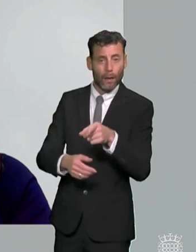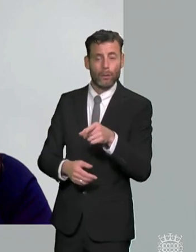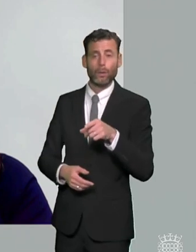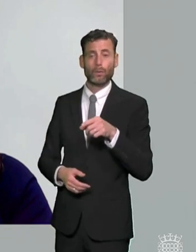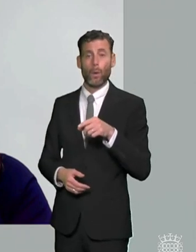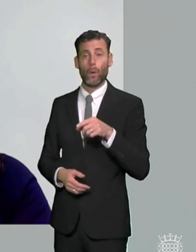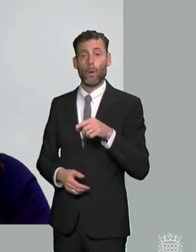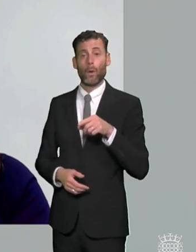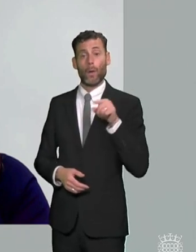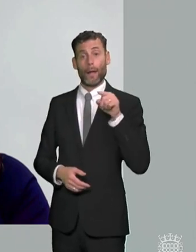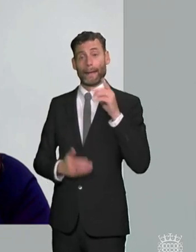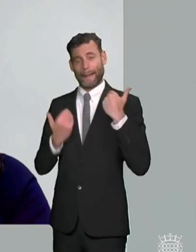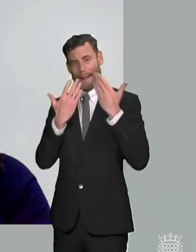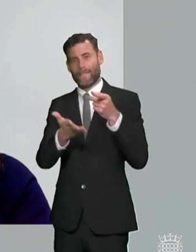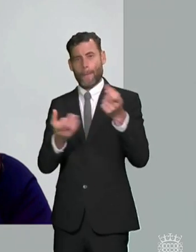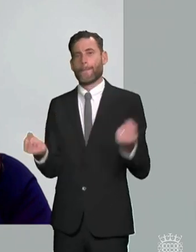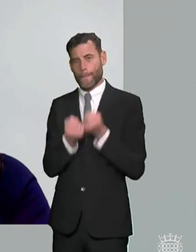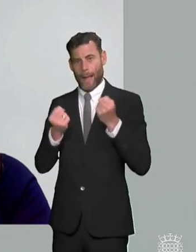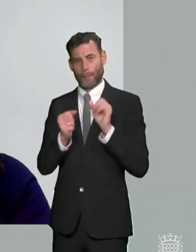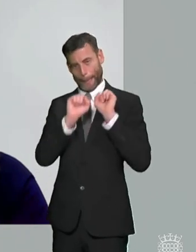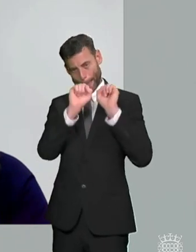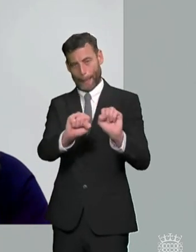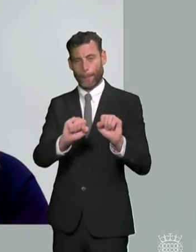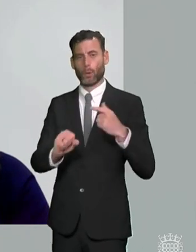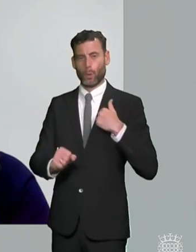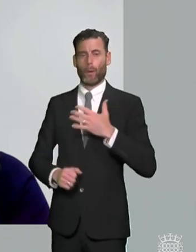those powers will continue we would obviously like them to be able to make orders rather than